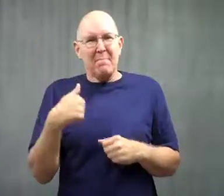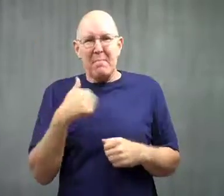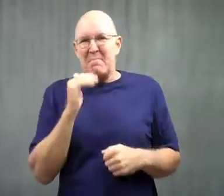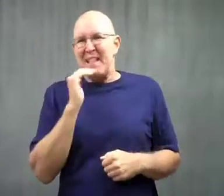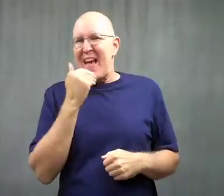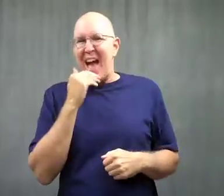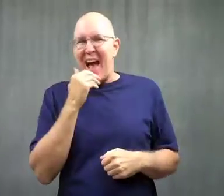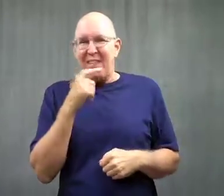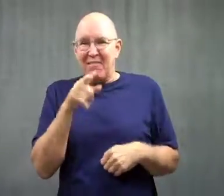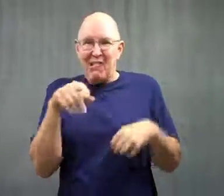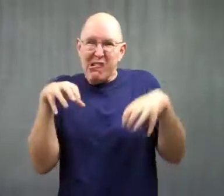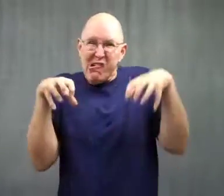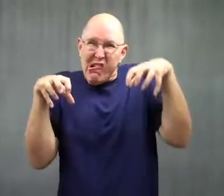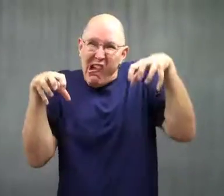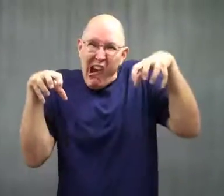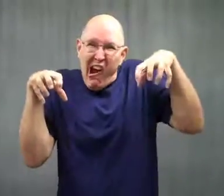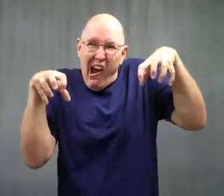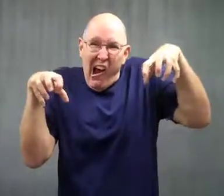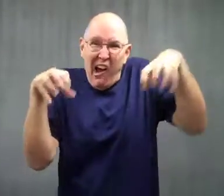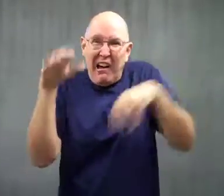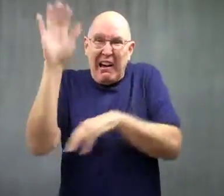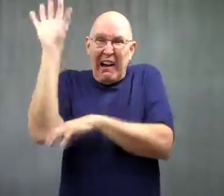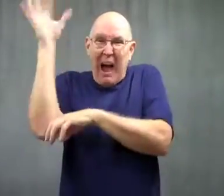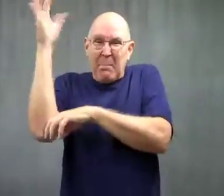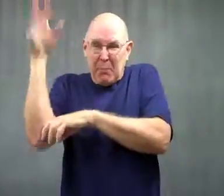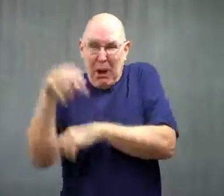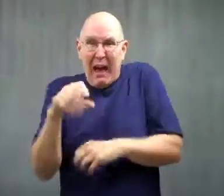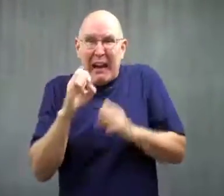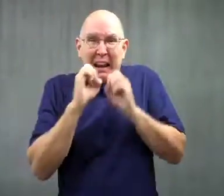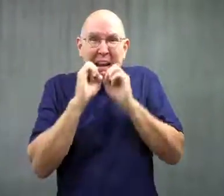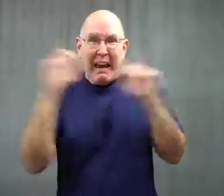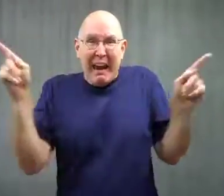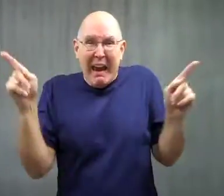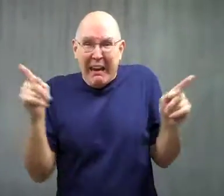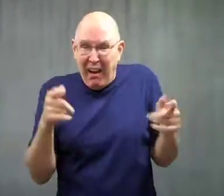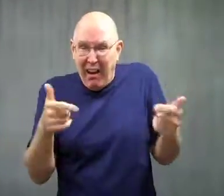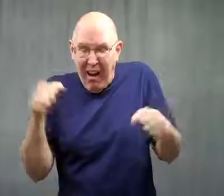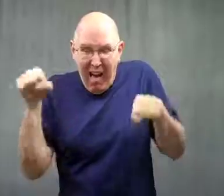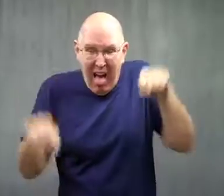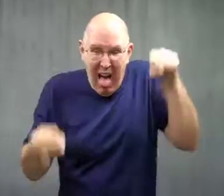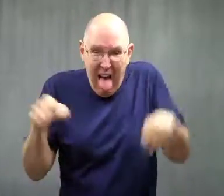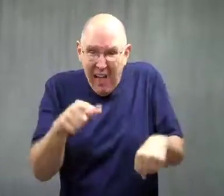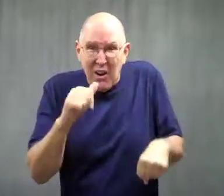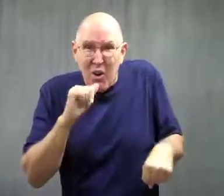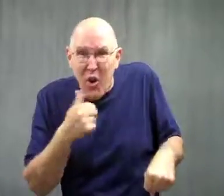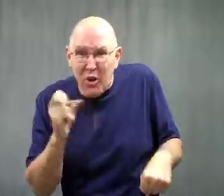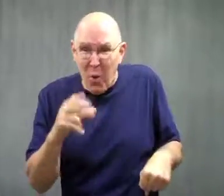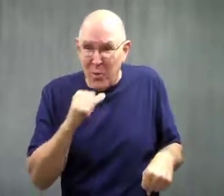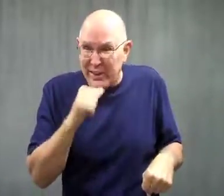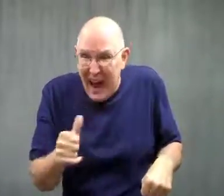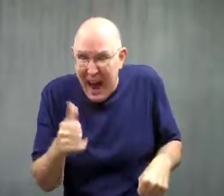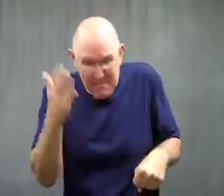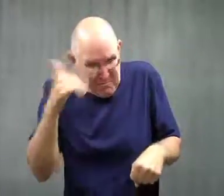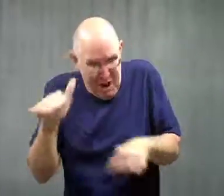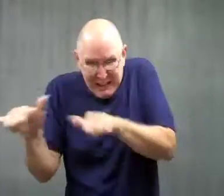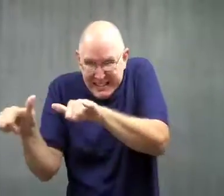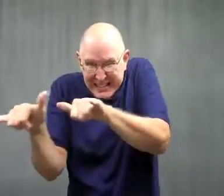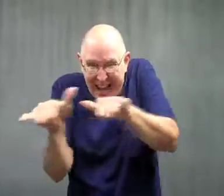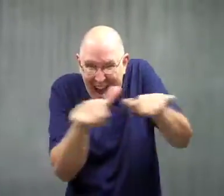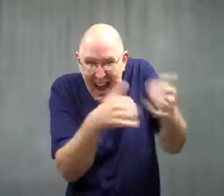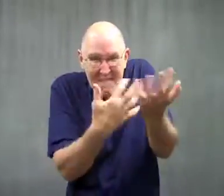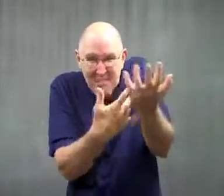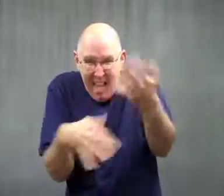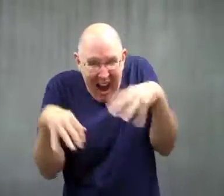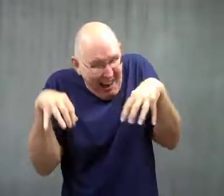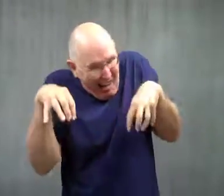It made me laugh because they're monsters, and EMS would have said, "Eeek!",